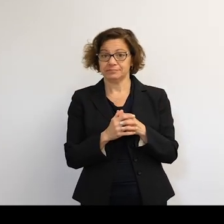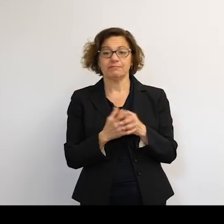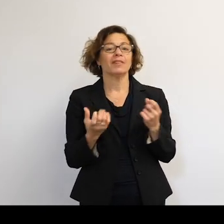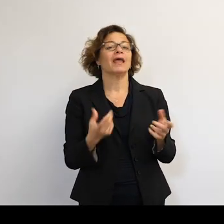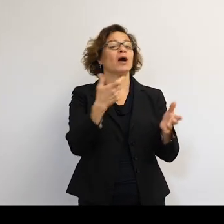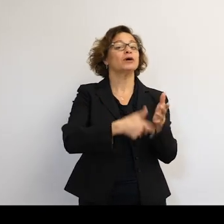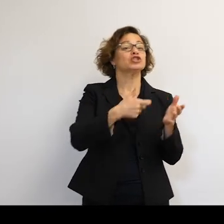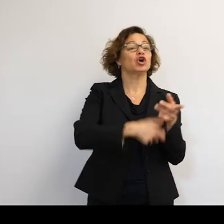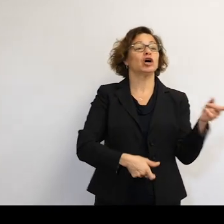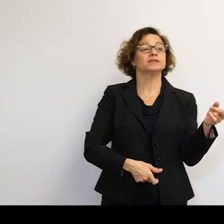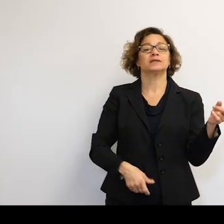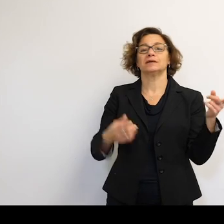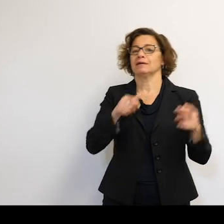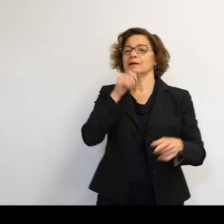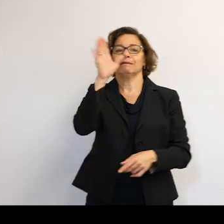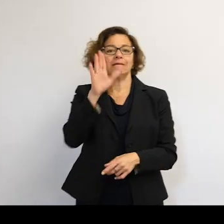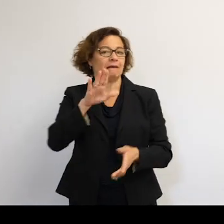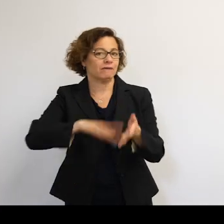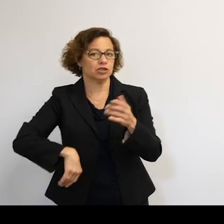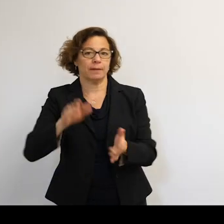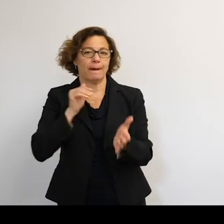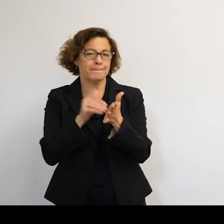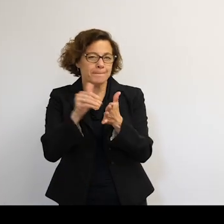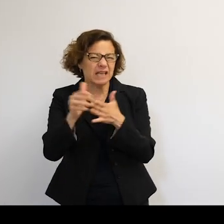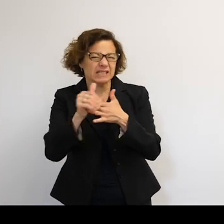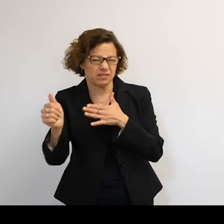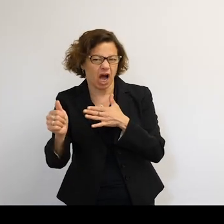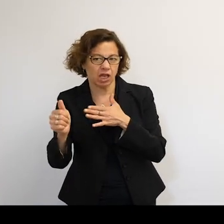These things are never cheap. It would be millions and millions of dollars worth-- the bare minimum.